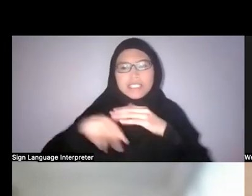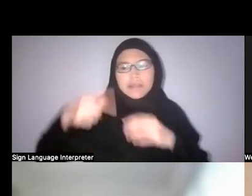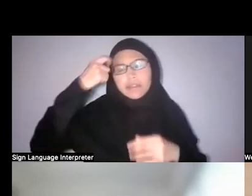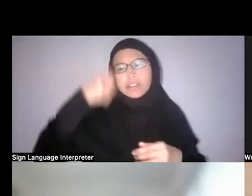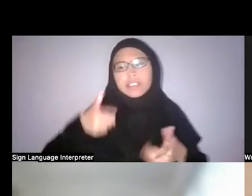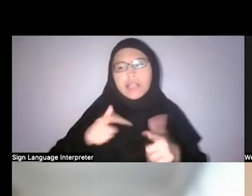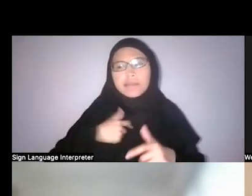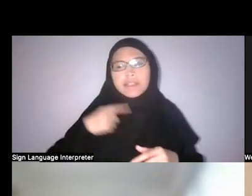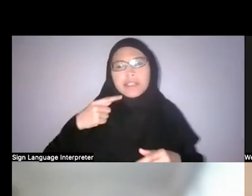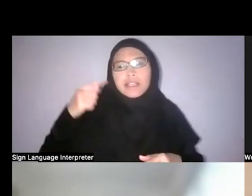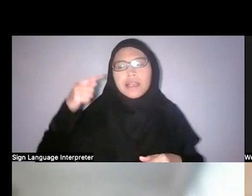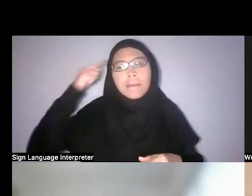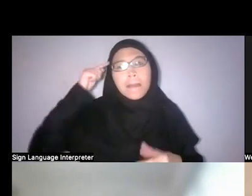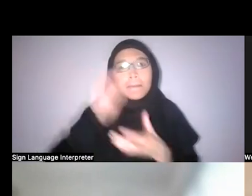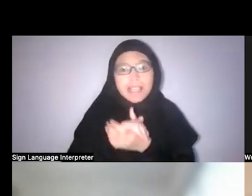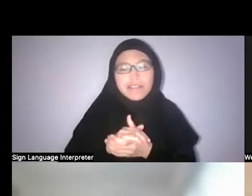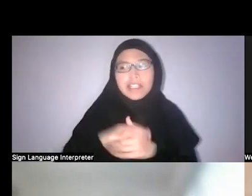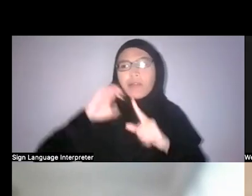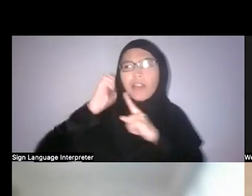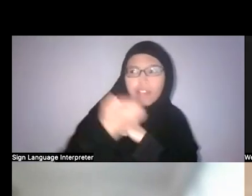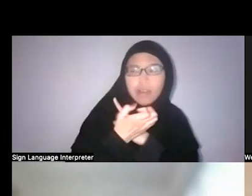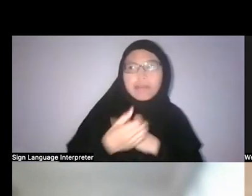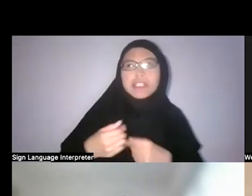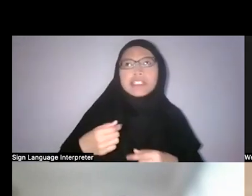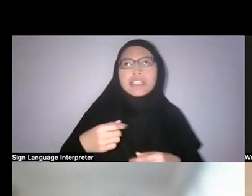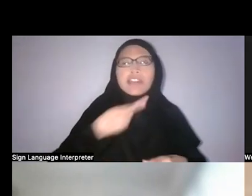our environment, how certain things came to be, and so on.